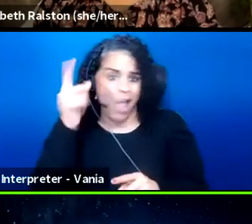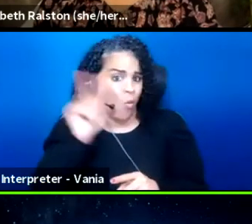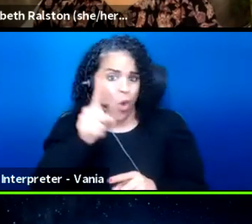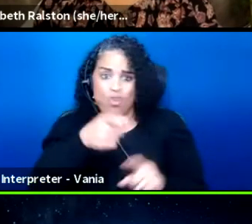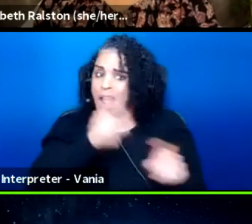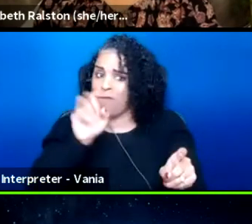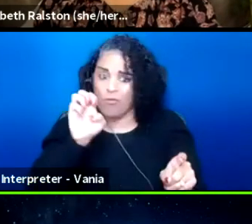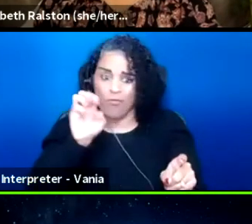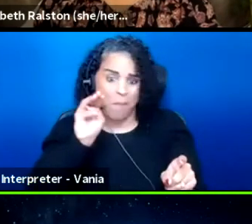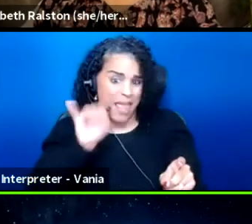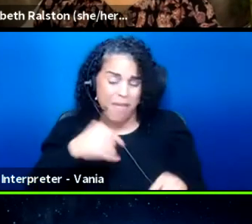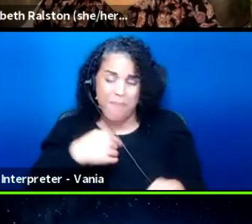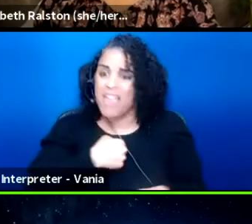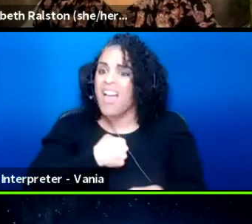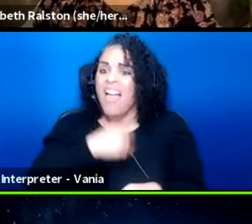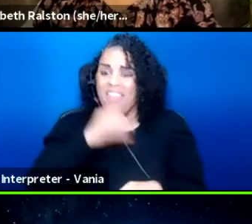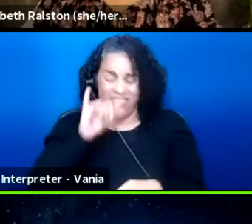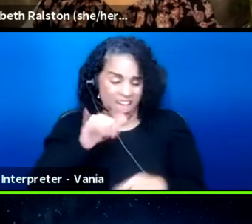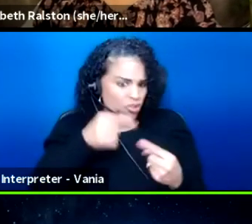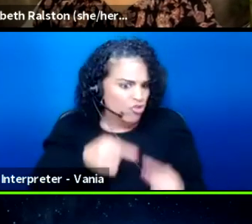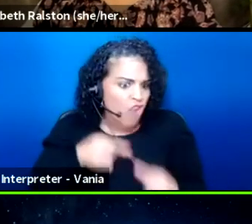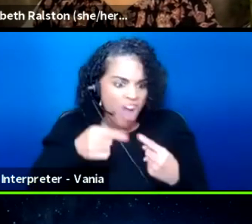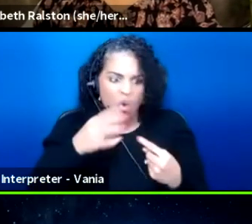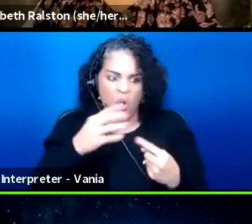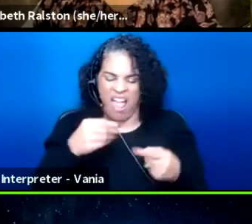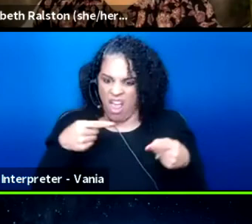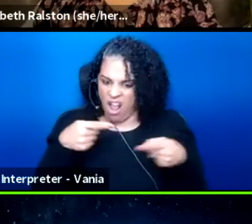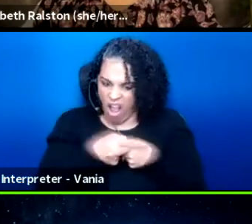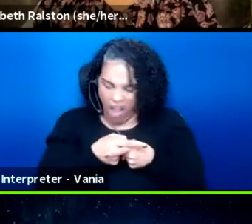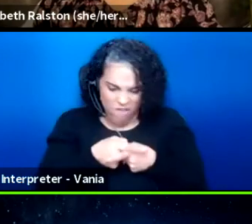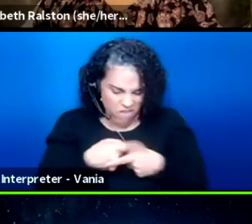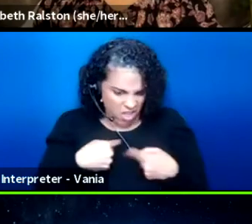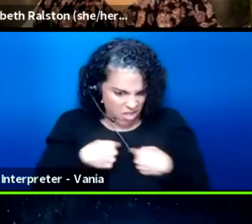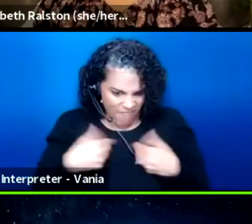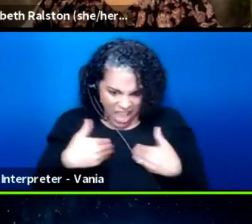That's a struggle and a conflict that I have every day,